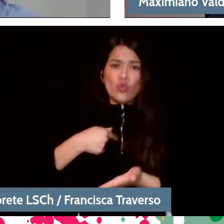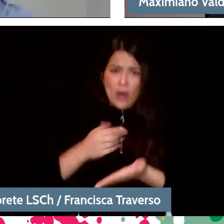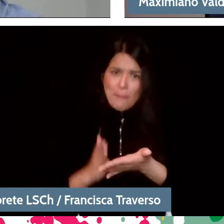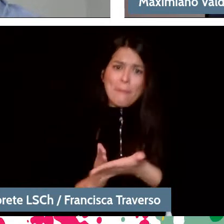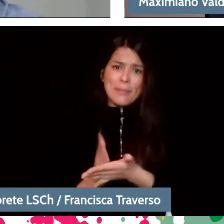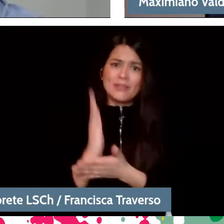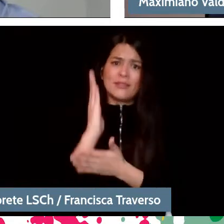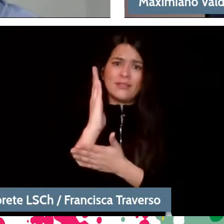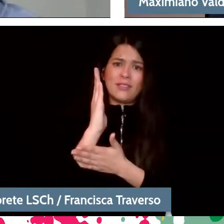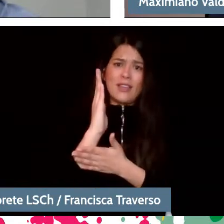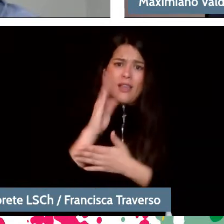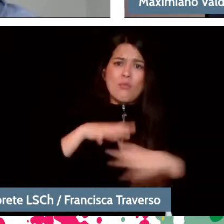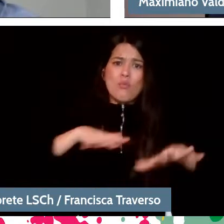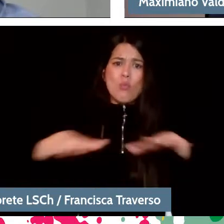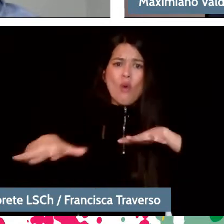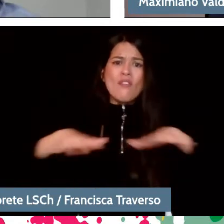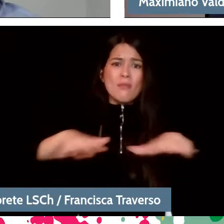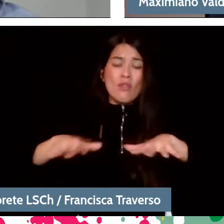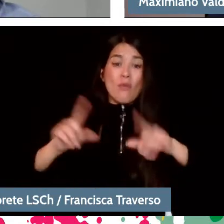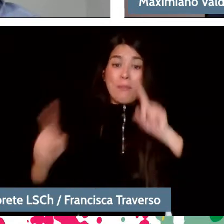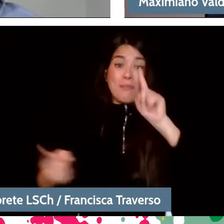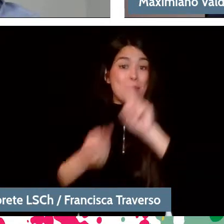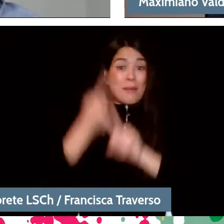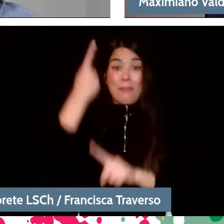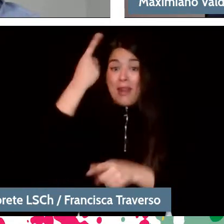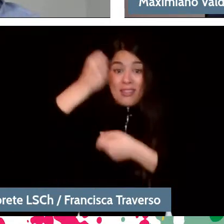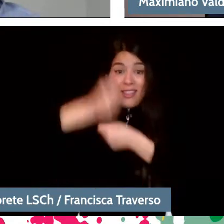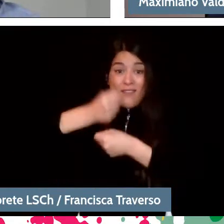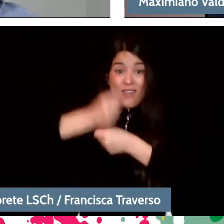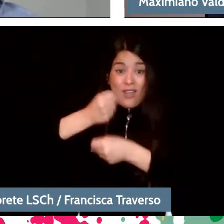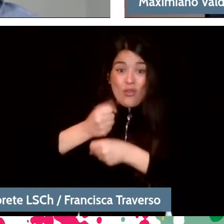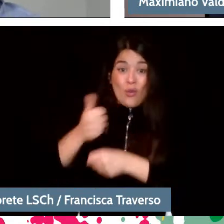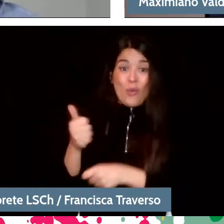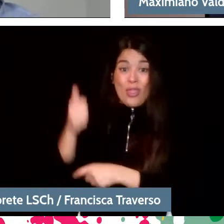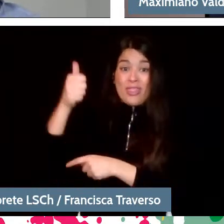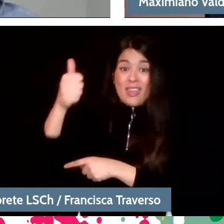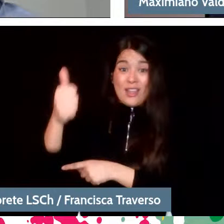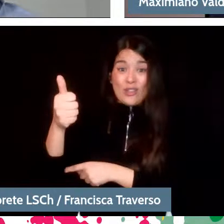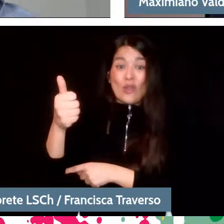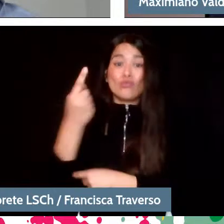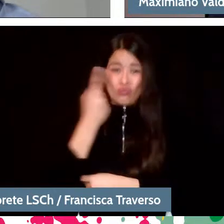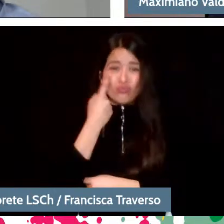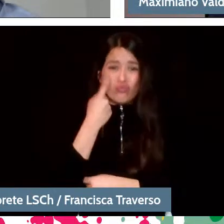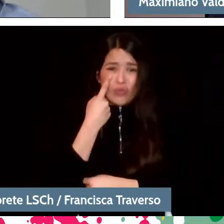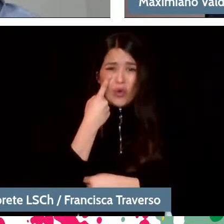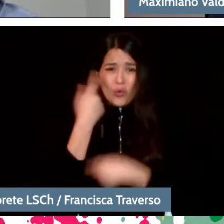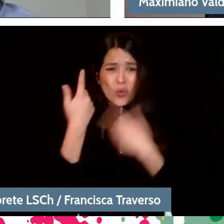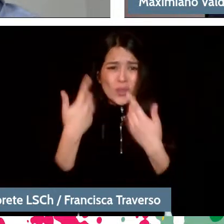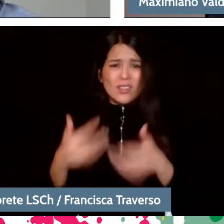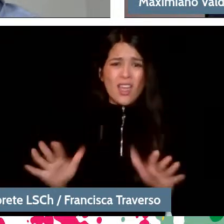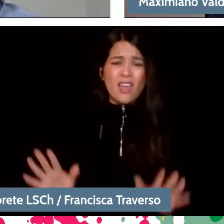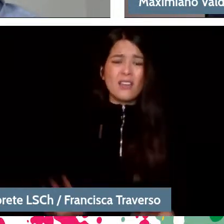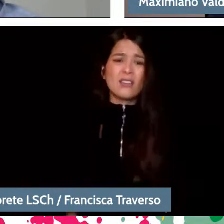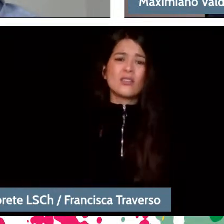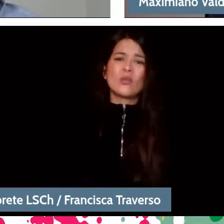It was my first job as an orchestra conductor. Therefore, I know it very closely. When they talk to me about the classical music crisis,